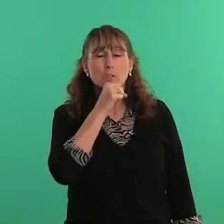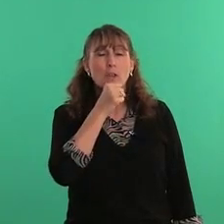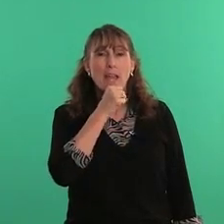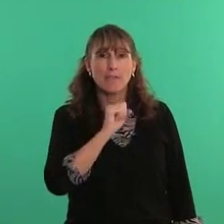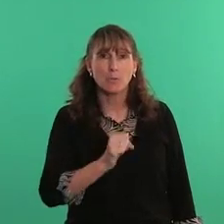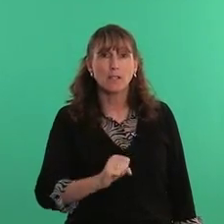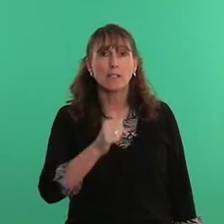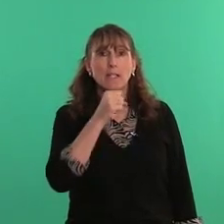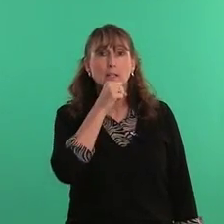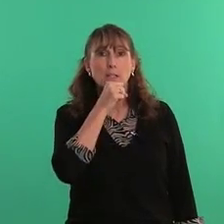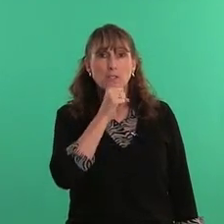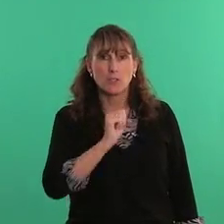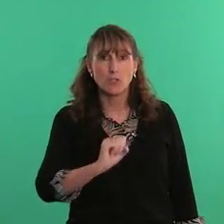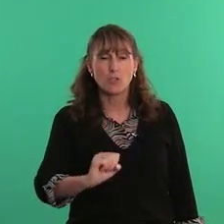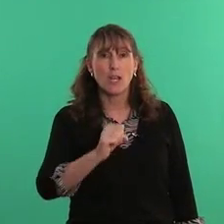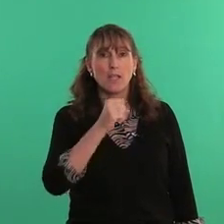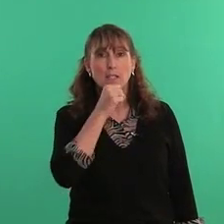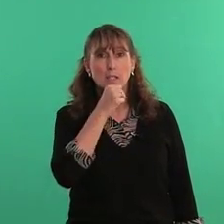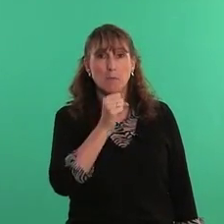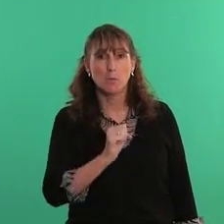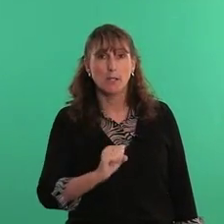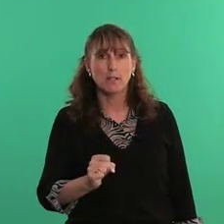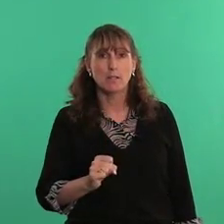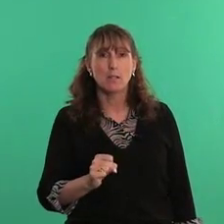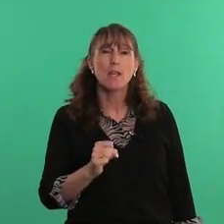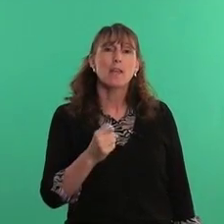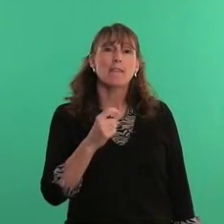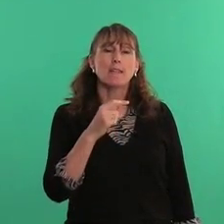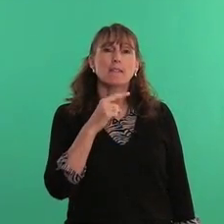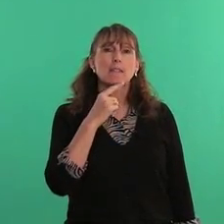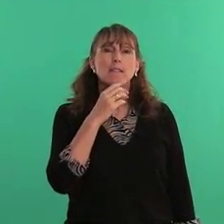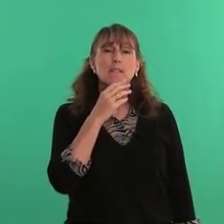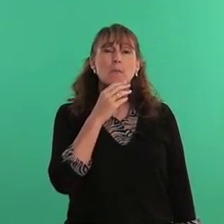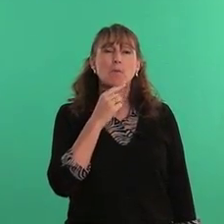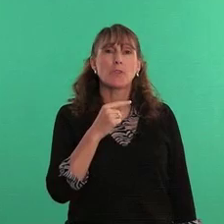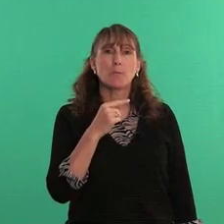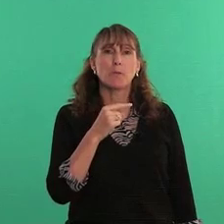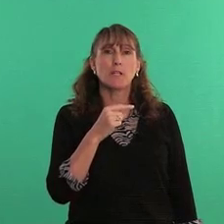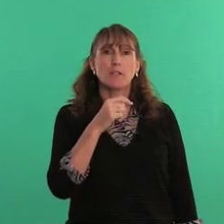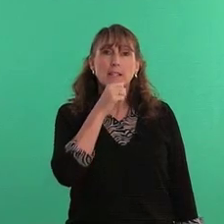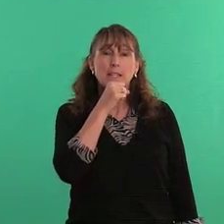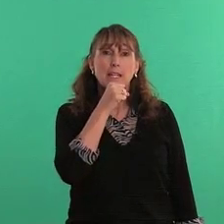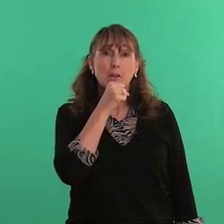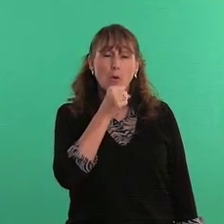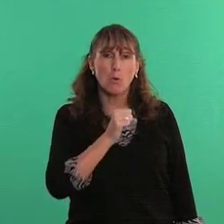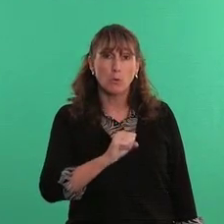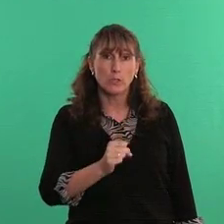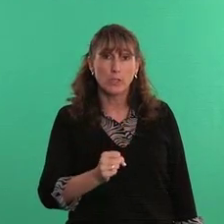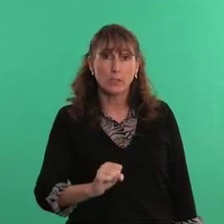you don't have to wiggle it could be just a straight, it can be a wiggle think this as someone with their beard as they get older